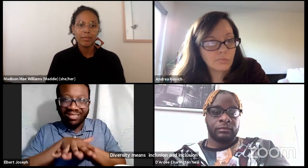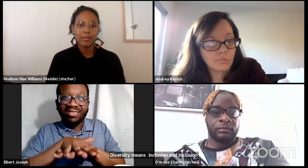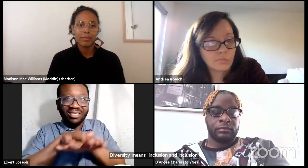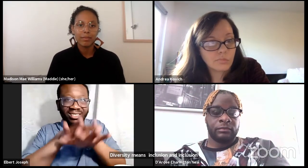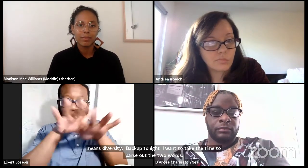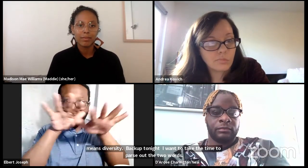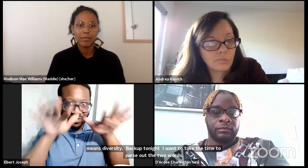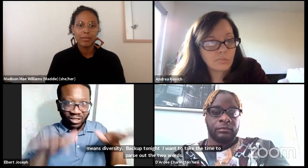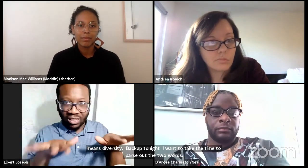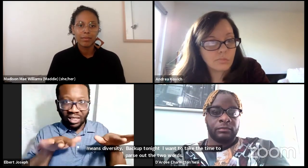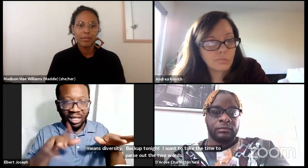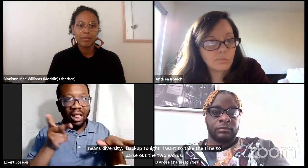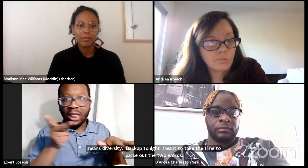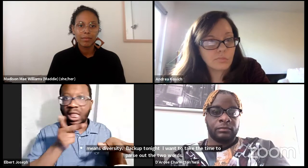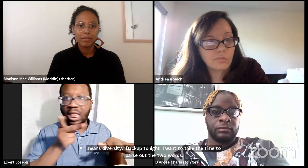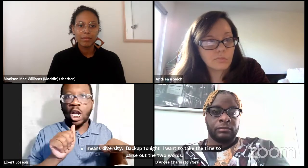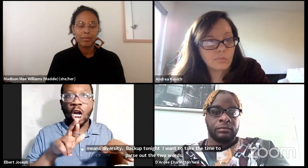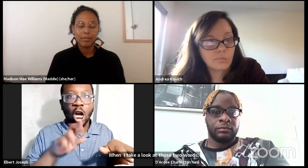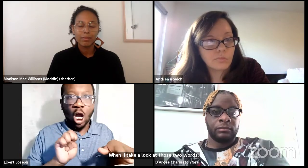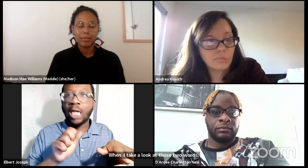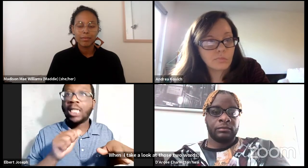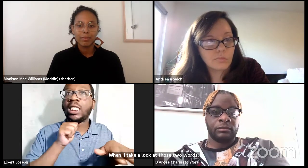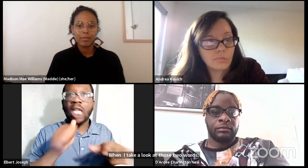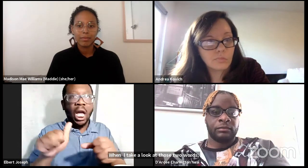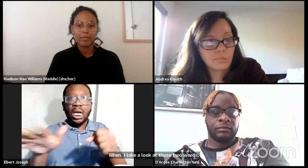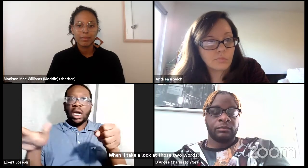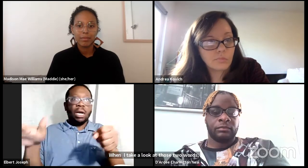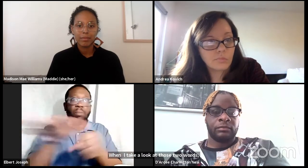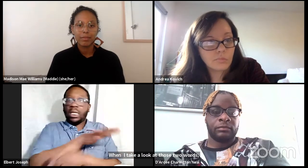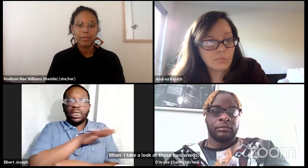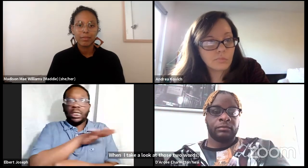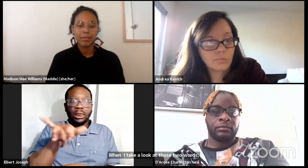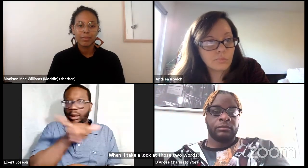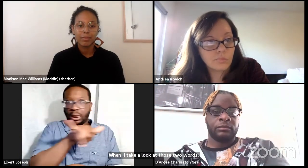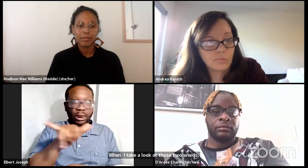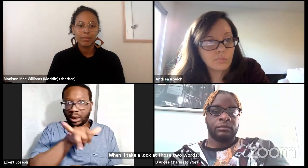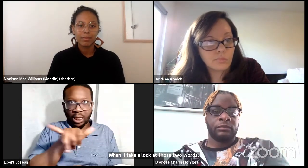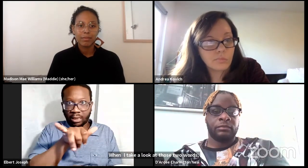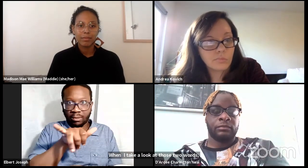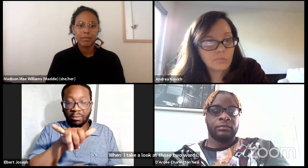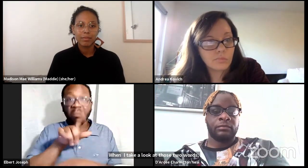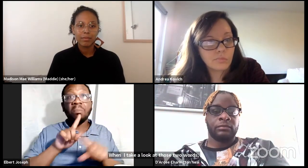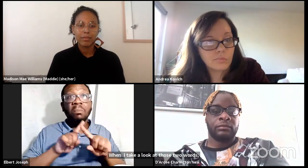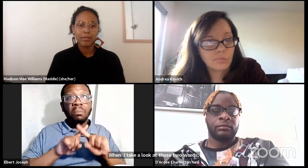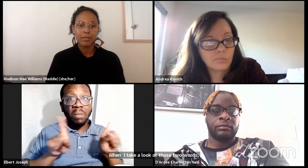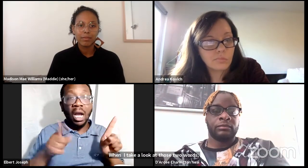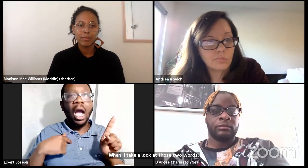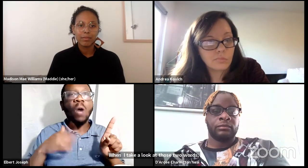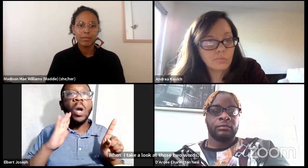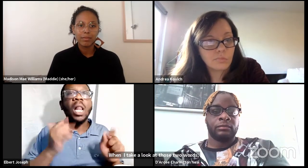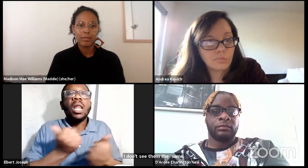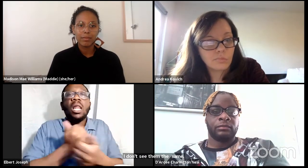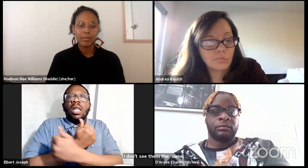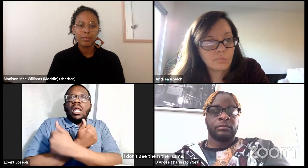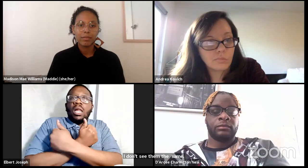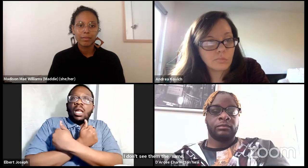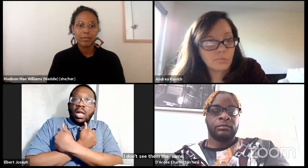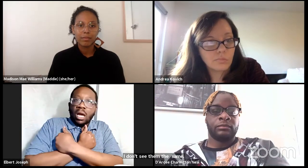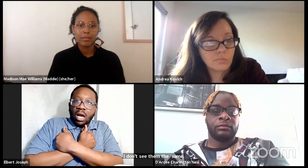I don't see them the same. I don't see them as interchangeable words or concepts. They are not the same.